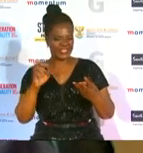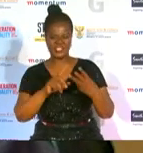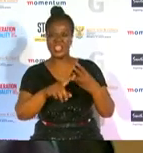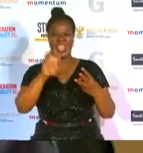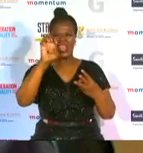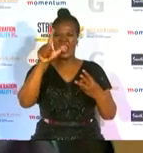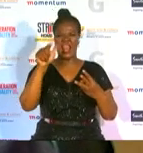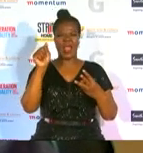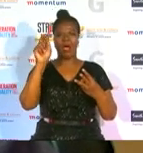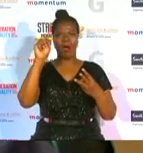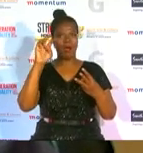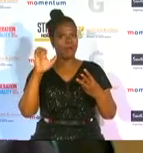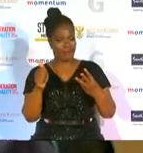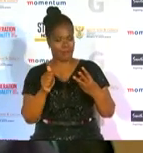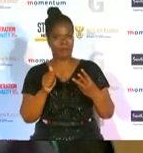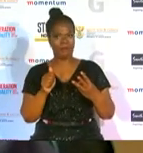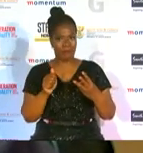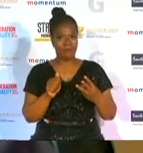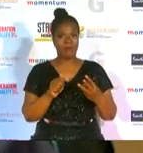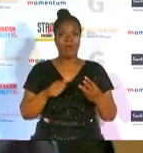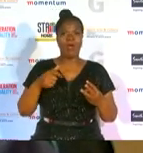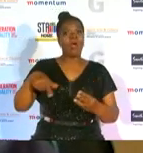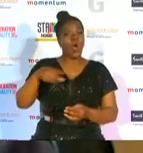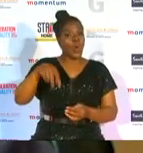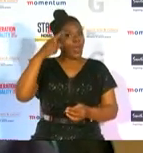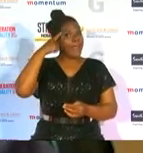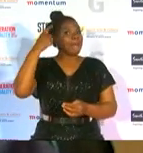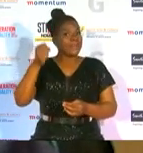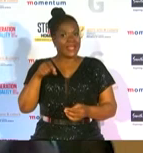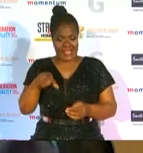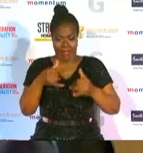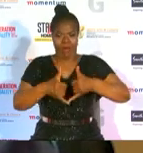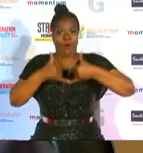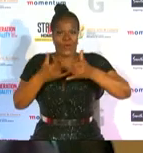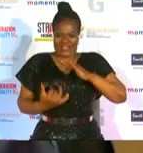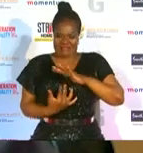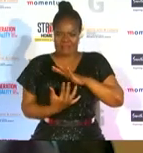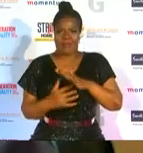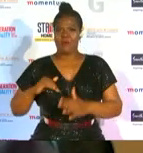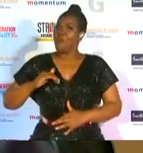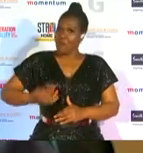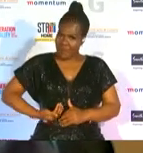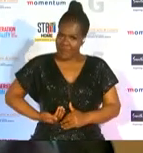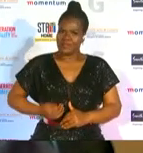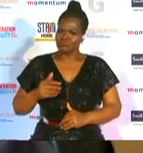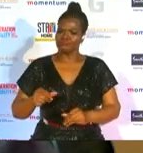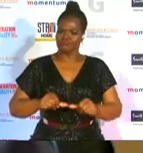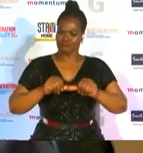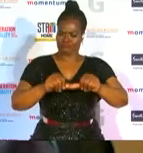we firmly believe that these awards have to inspire women to reach greater heights and they also